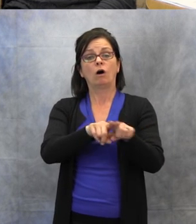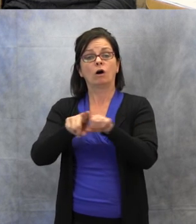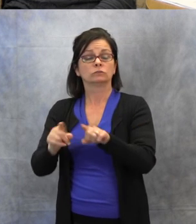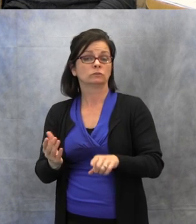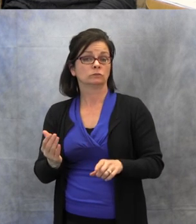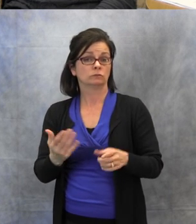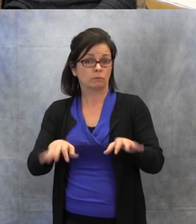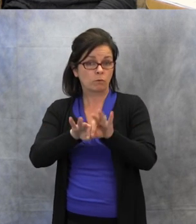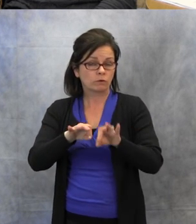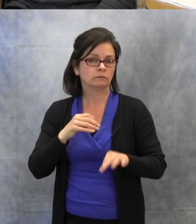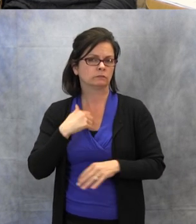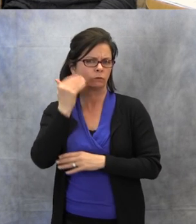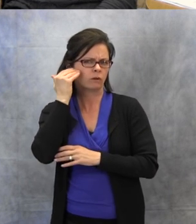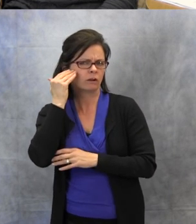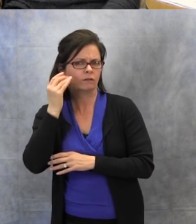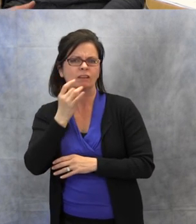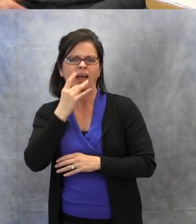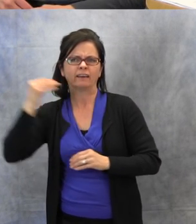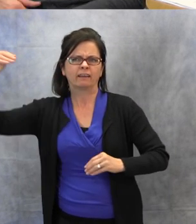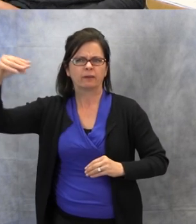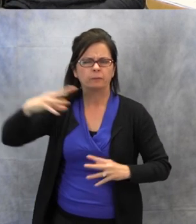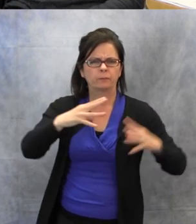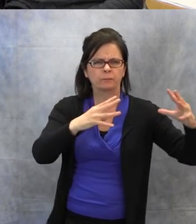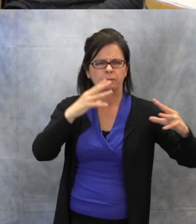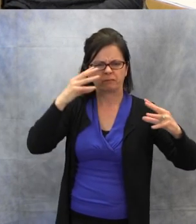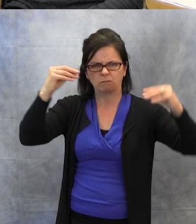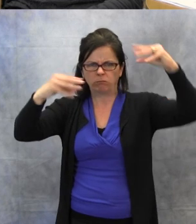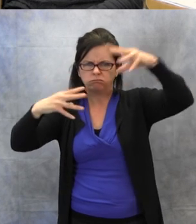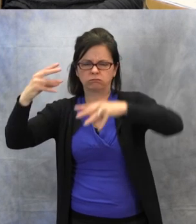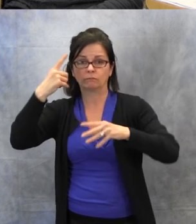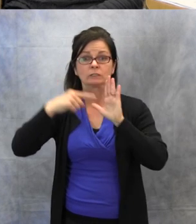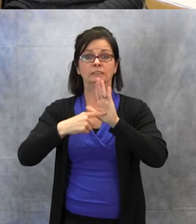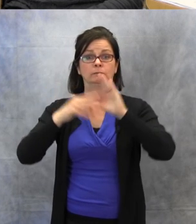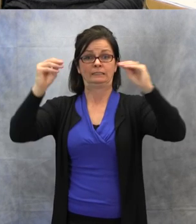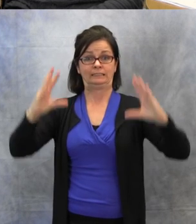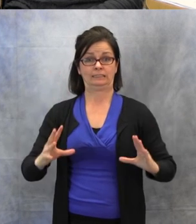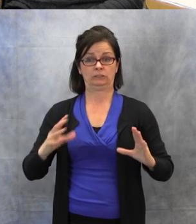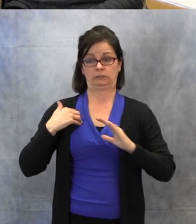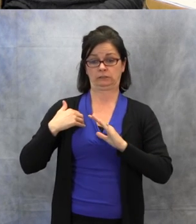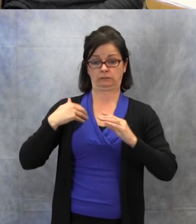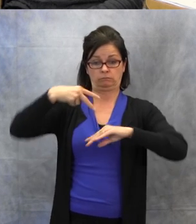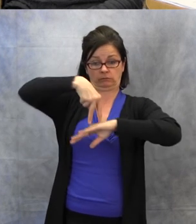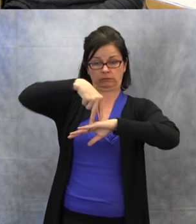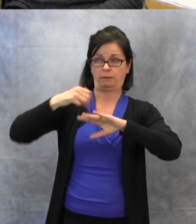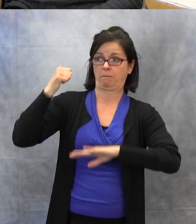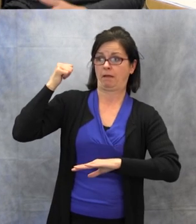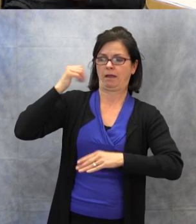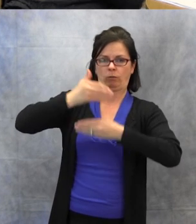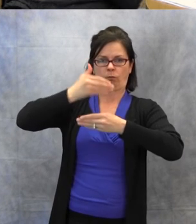If the instructor is standing in front of a window, that can be very hard for the student then to see